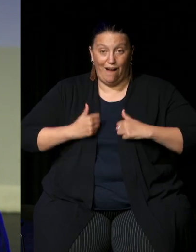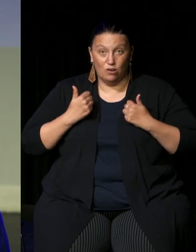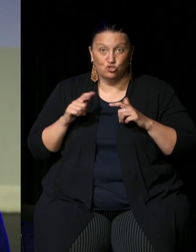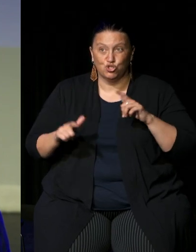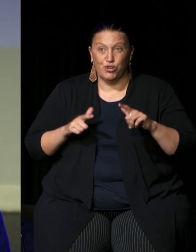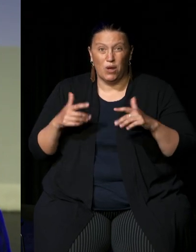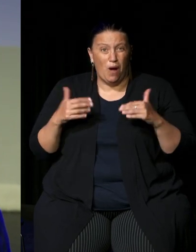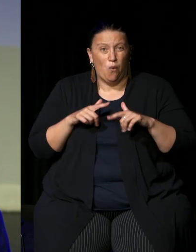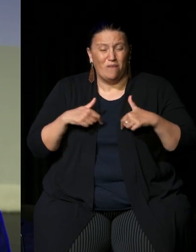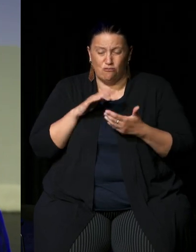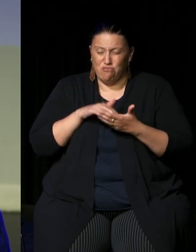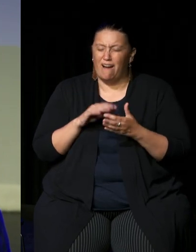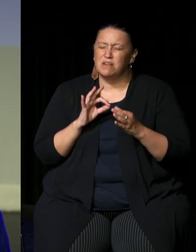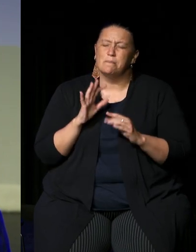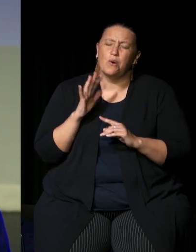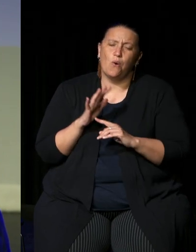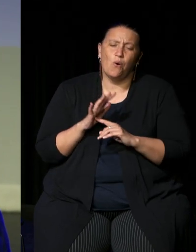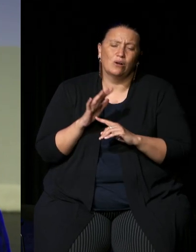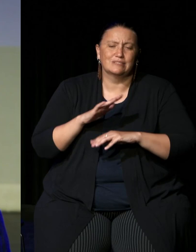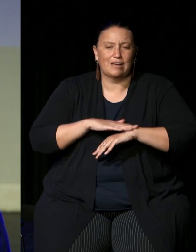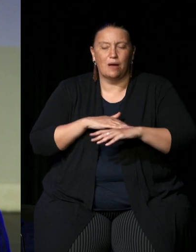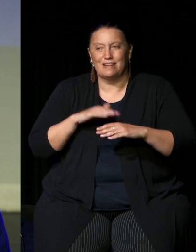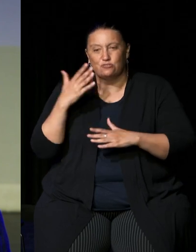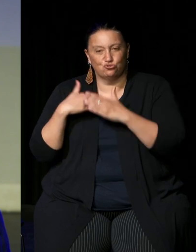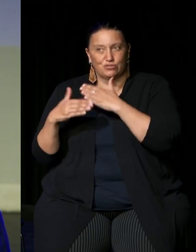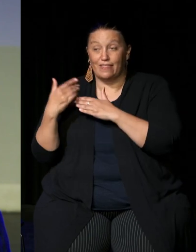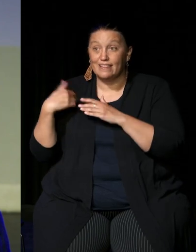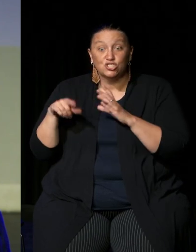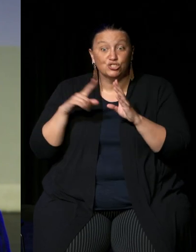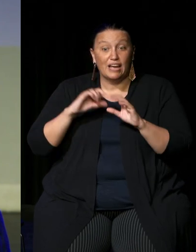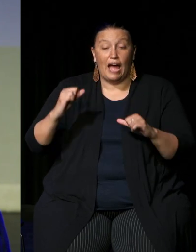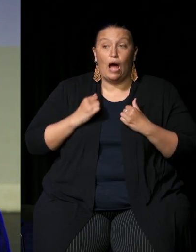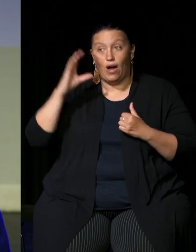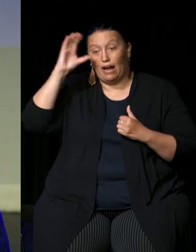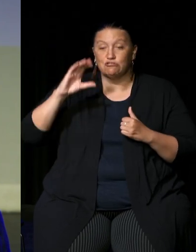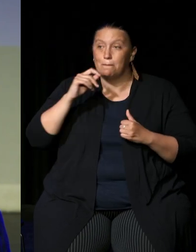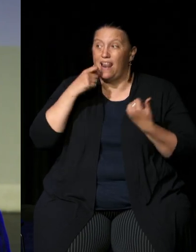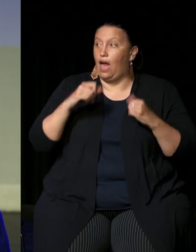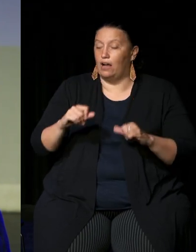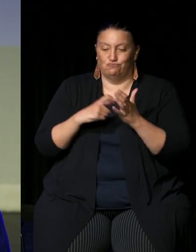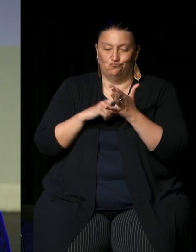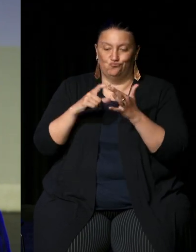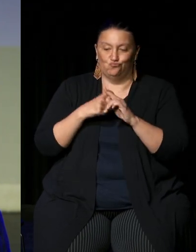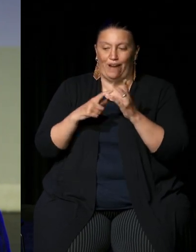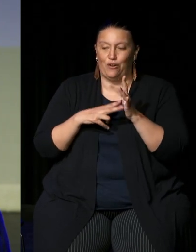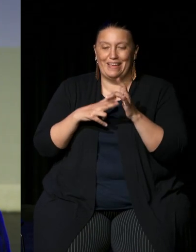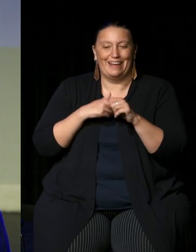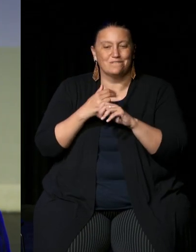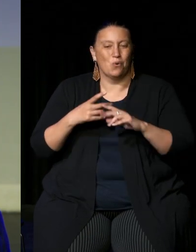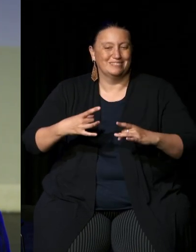important moment in history and this year will be very telling for our country a process has been